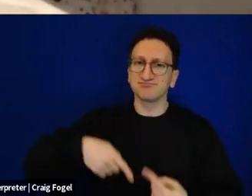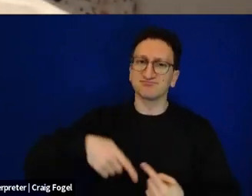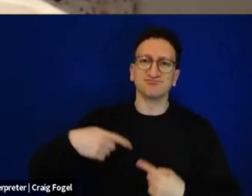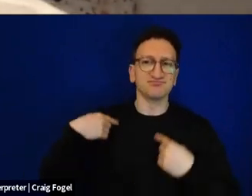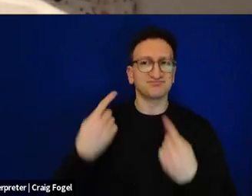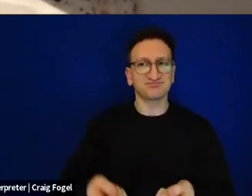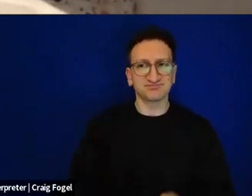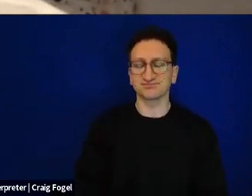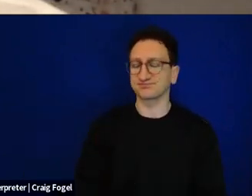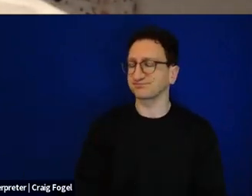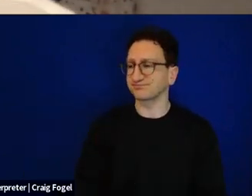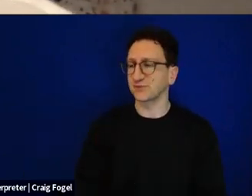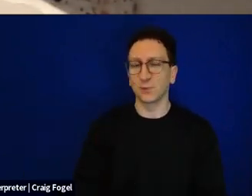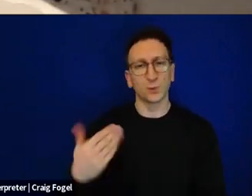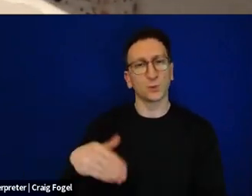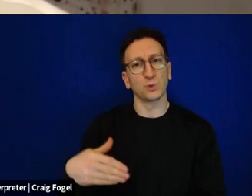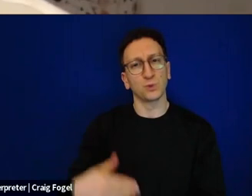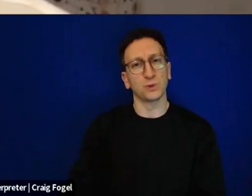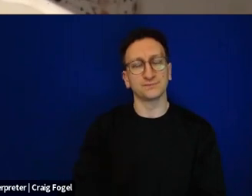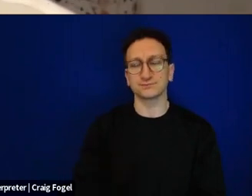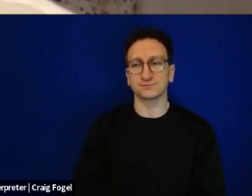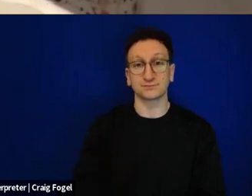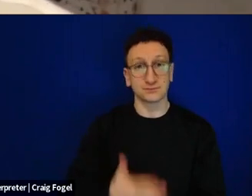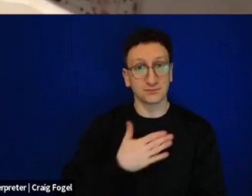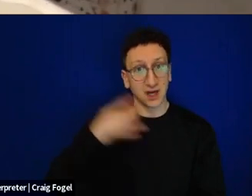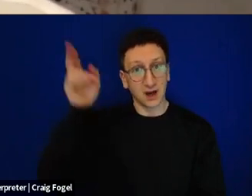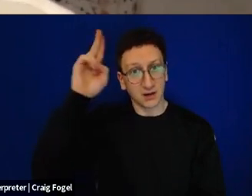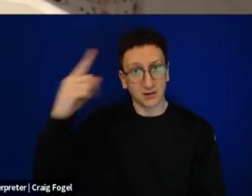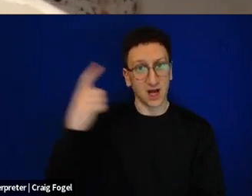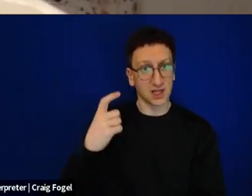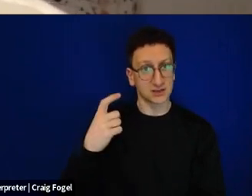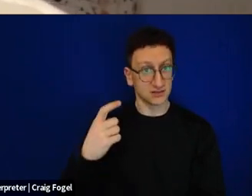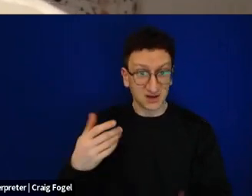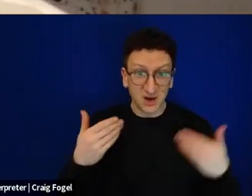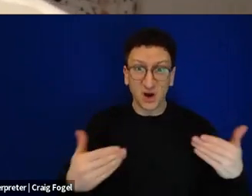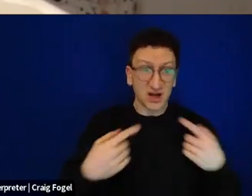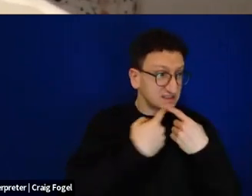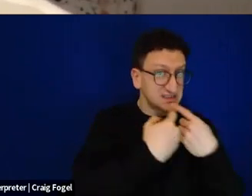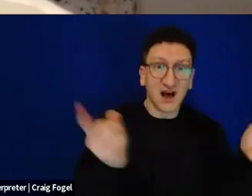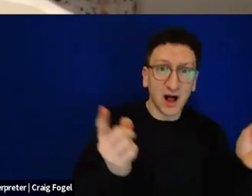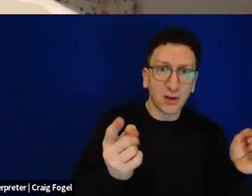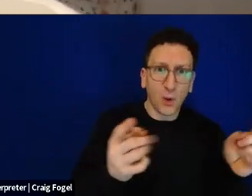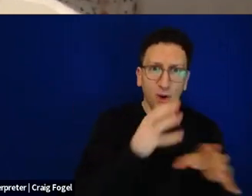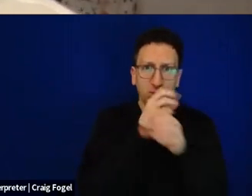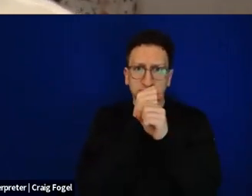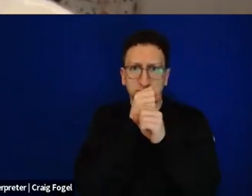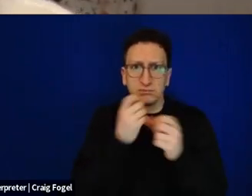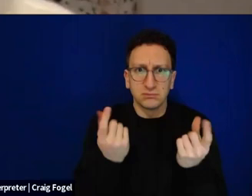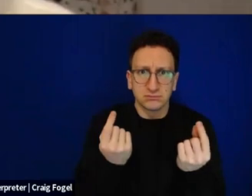And he asked me, so do we tell everyone? What do we do? And that sense of how our